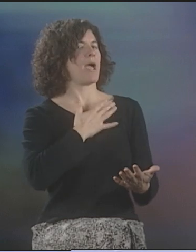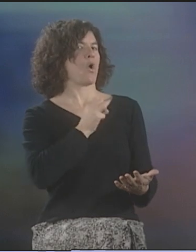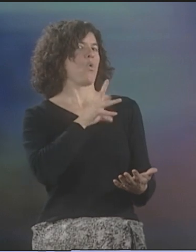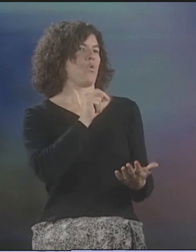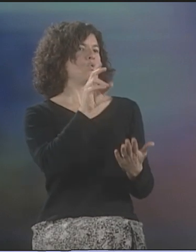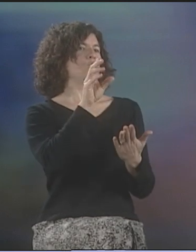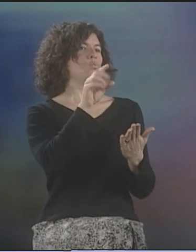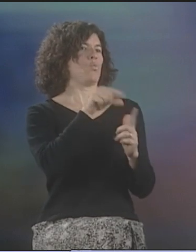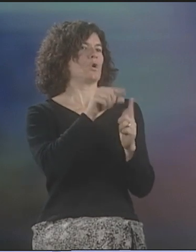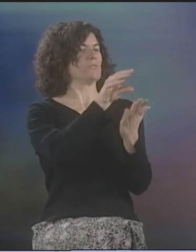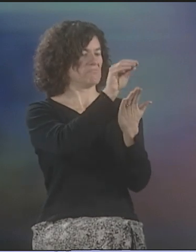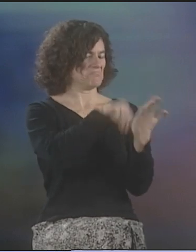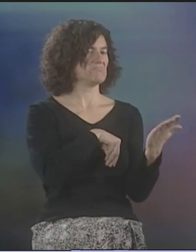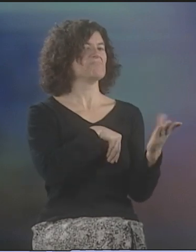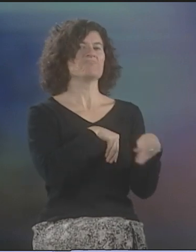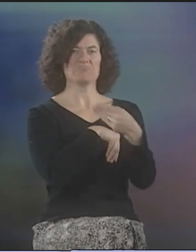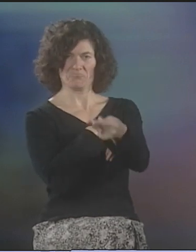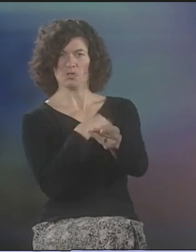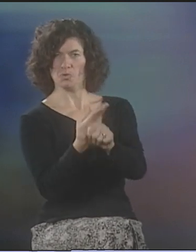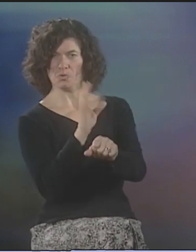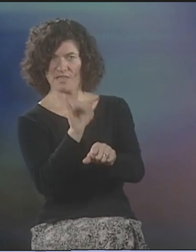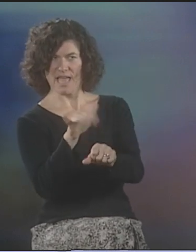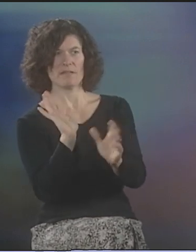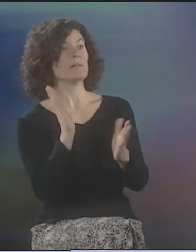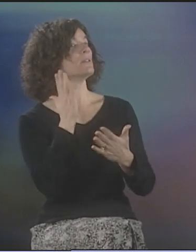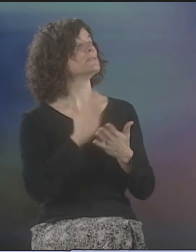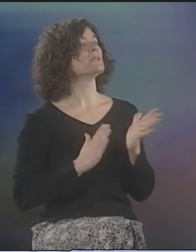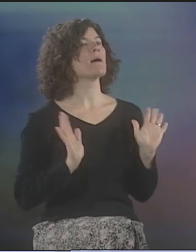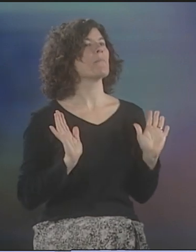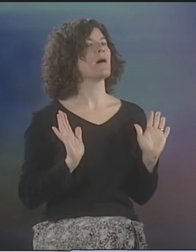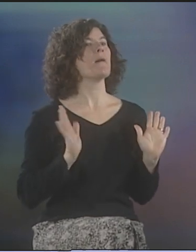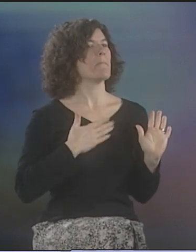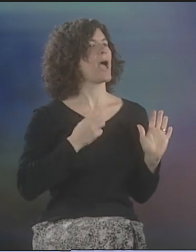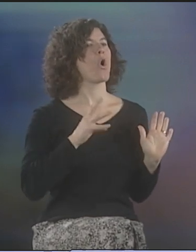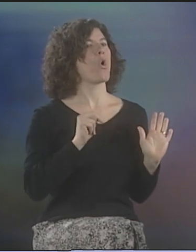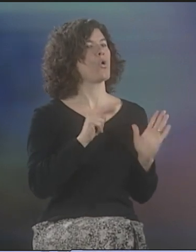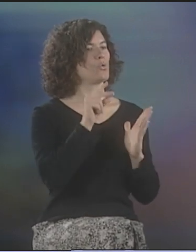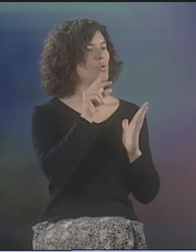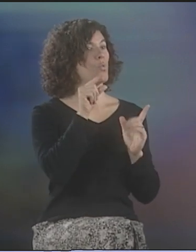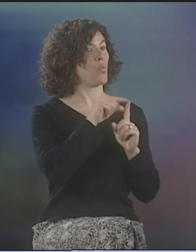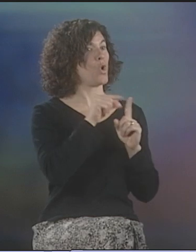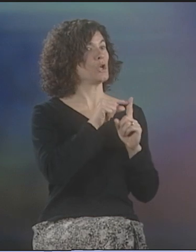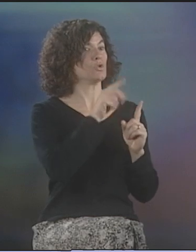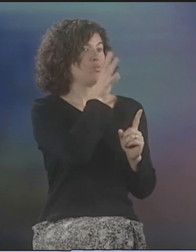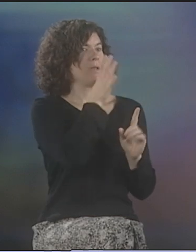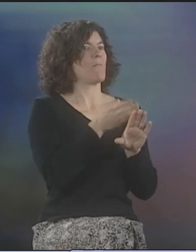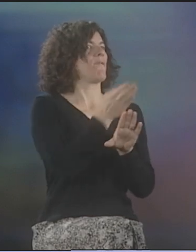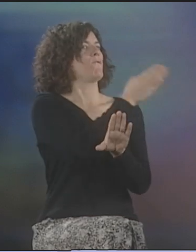NECESSARILY WANT TO DO THAT. THEY WANTED TO USE THEIR OWN WORDS AND THEN JUST GIVE A WRITTEN RENDITION TO THE INTERPRETER TO READ.